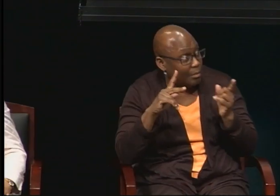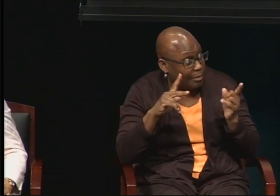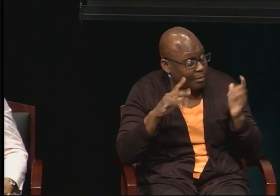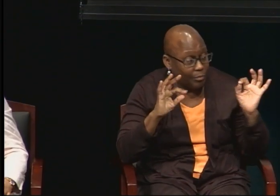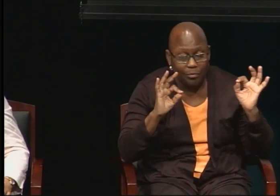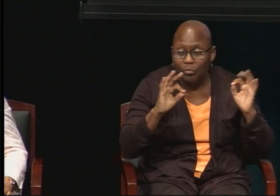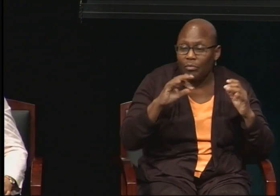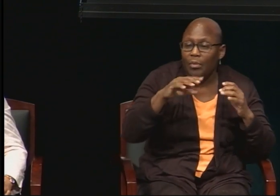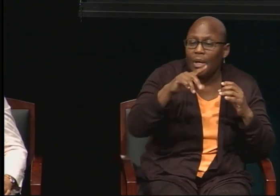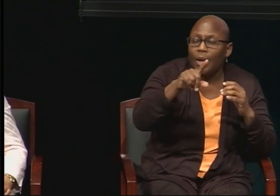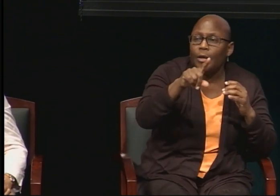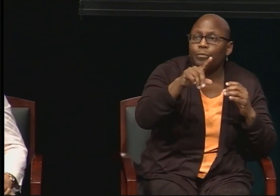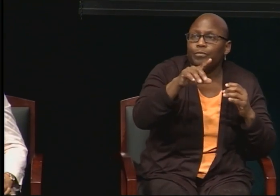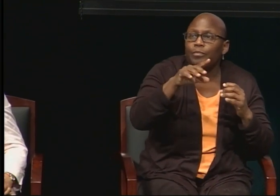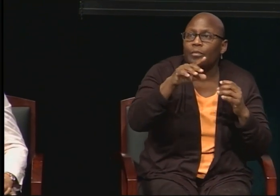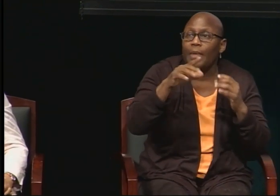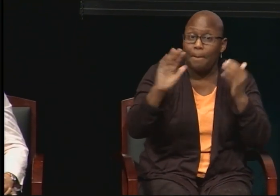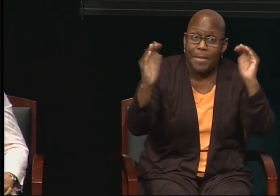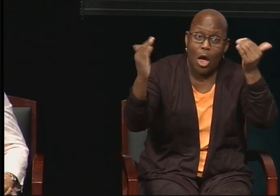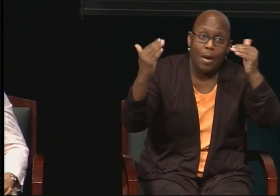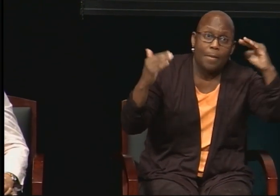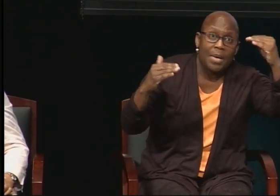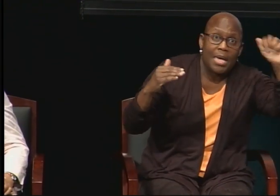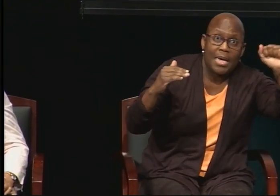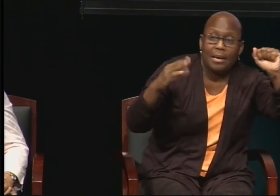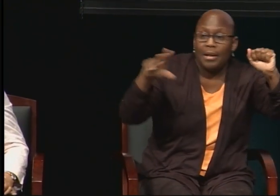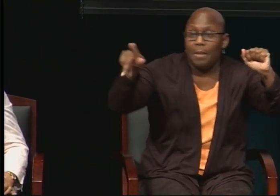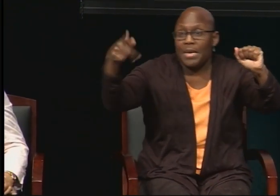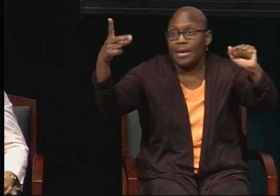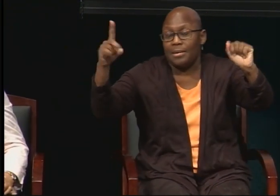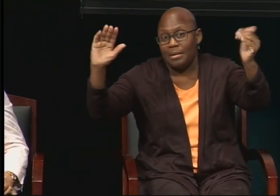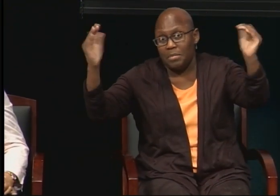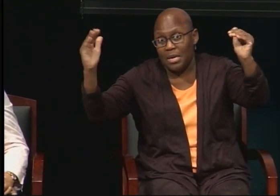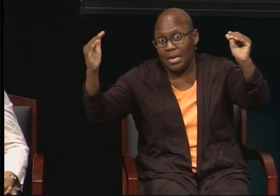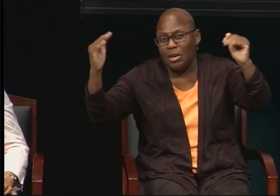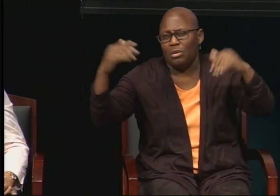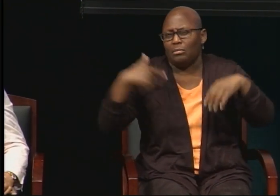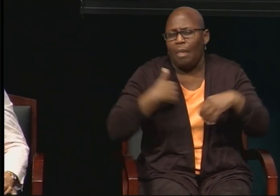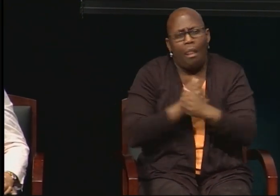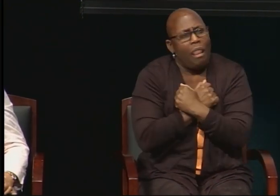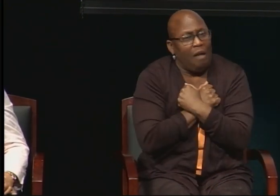I have to say that I really love my PhD degree. I am a nerd. So maybe that might be why.